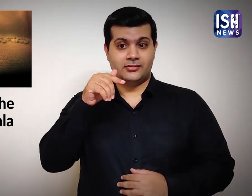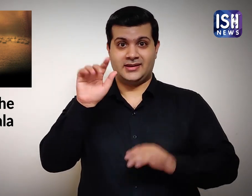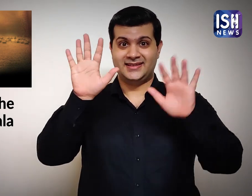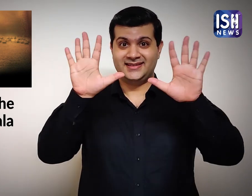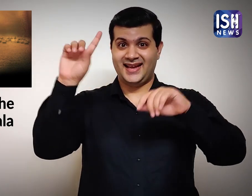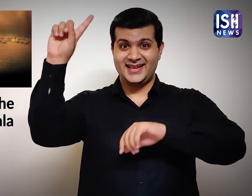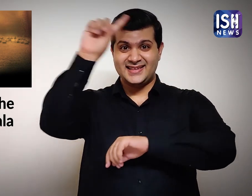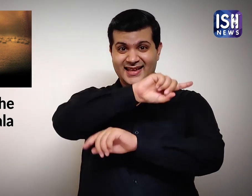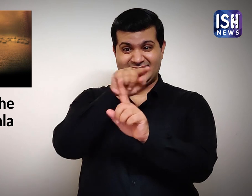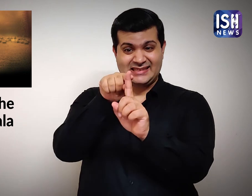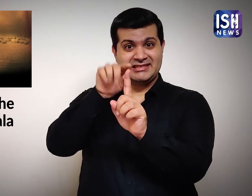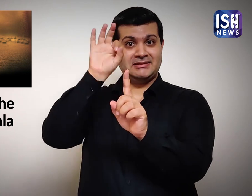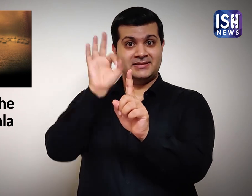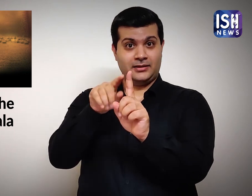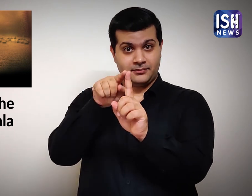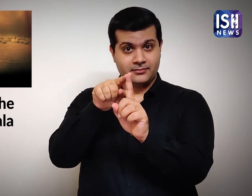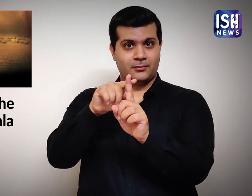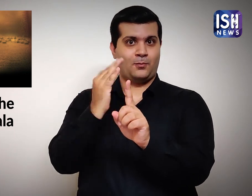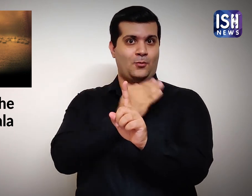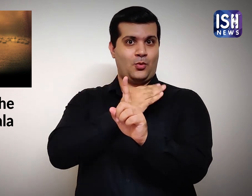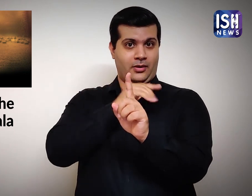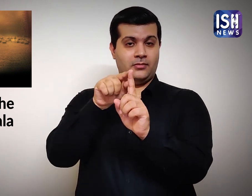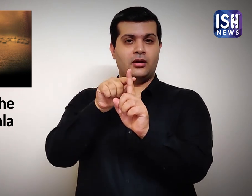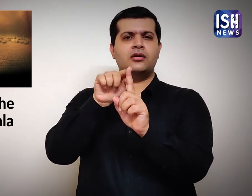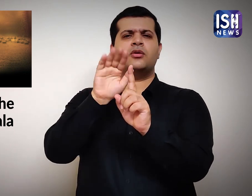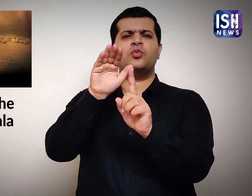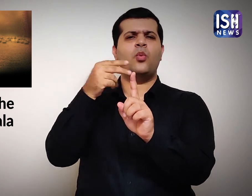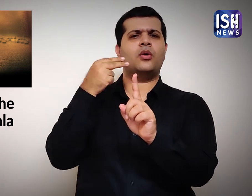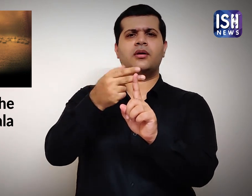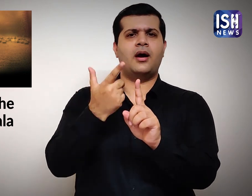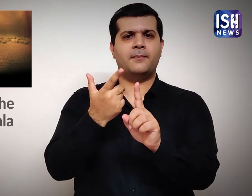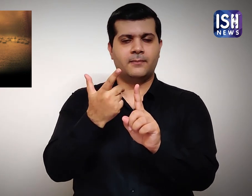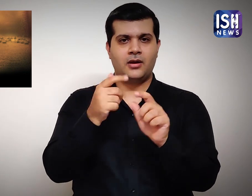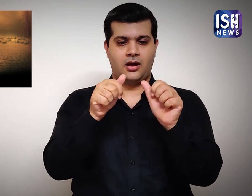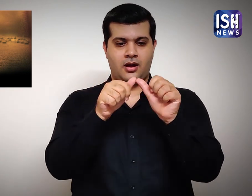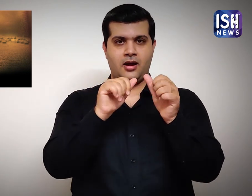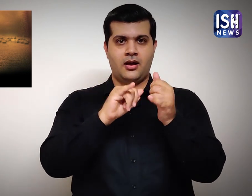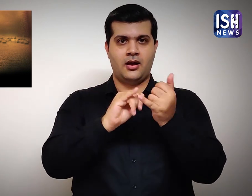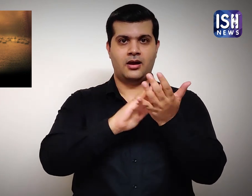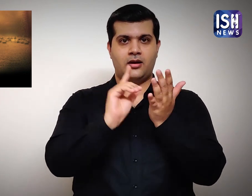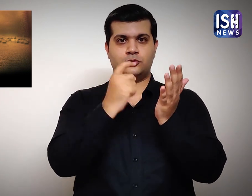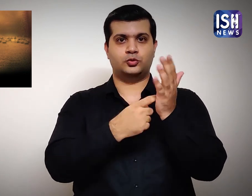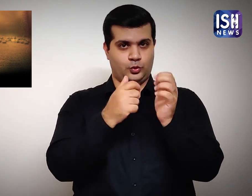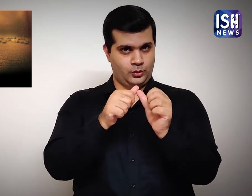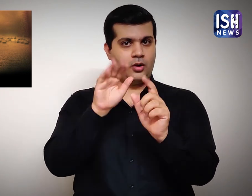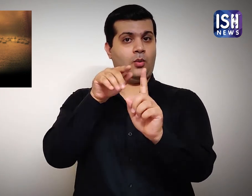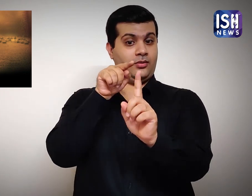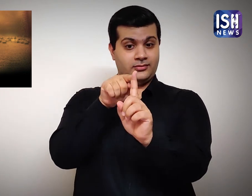On the 10th day of Mohurrum called "Ashura",